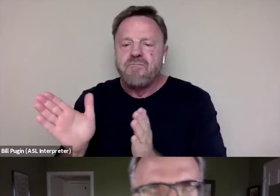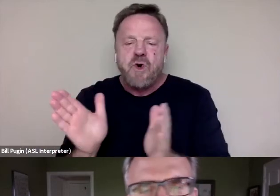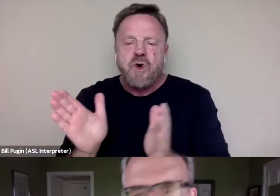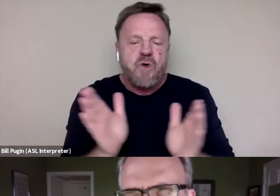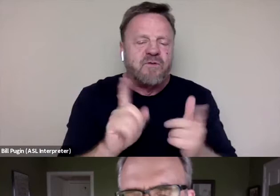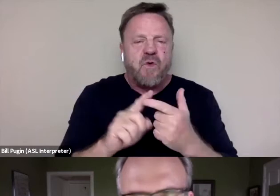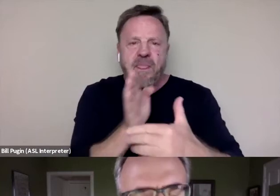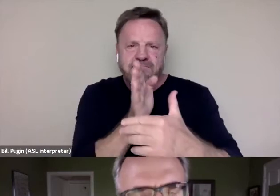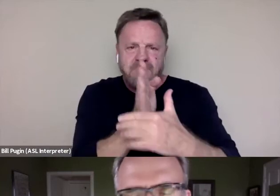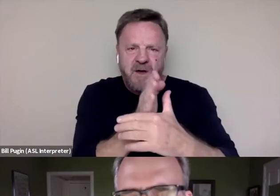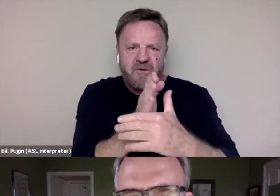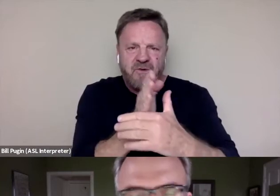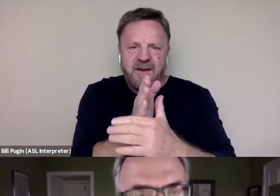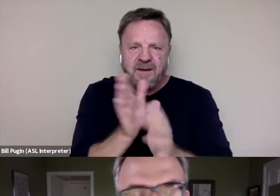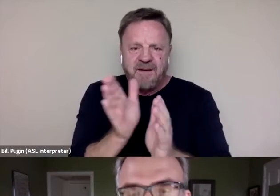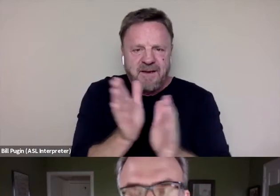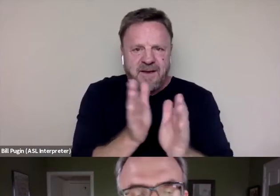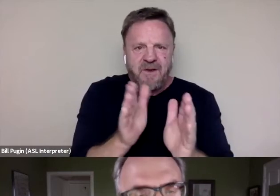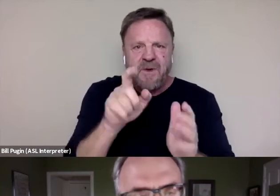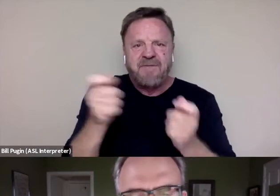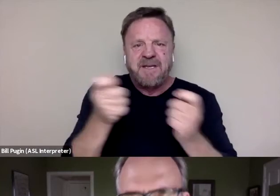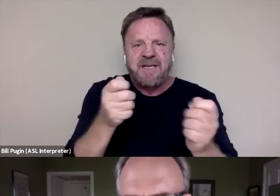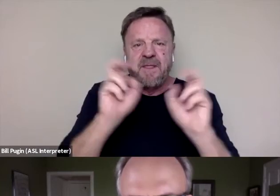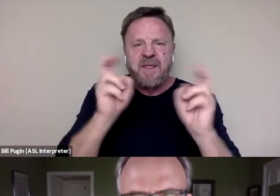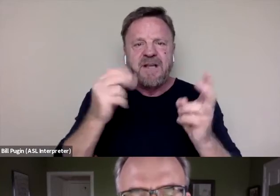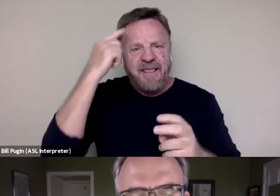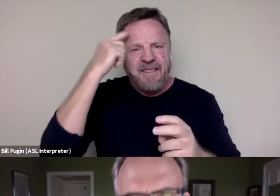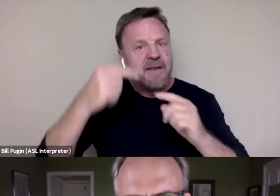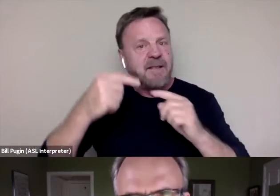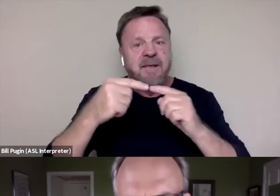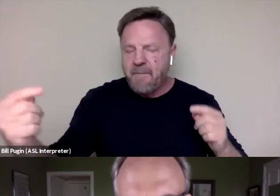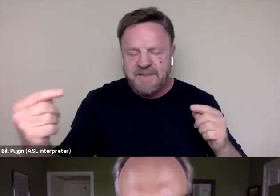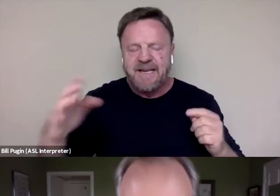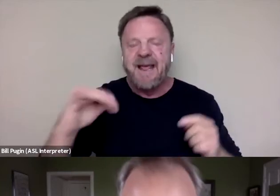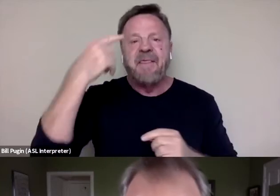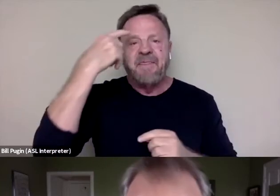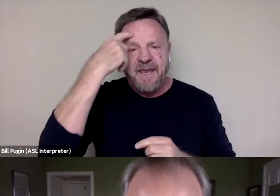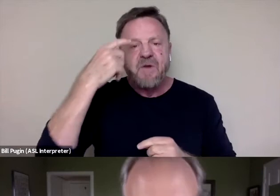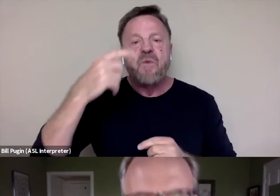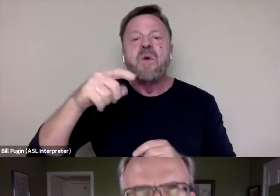we have to deal with issues. No, I think just the opposite. I think that we have to follow